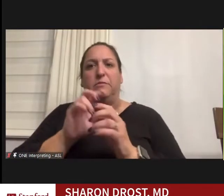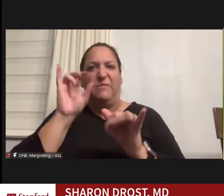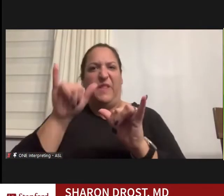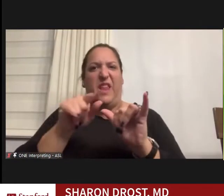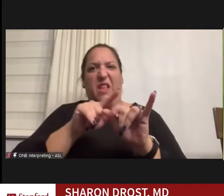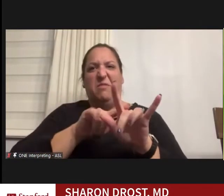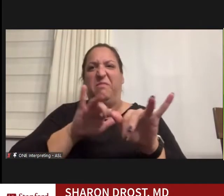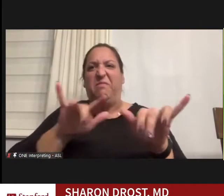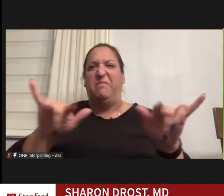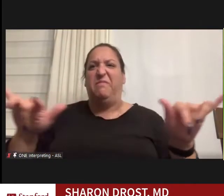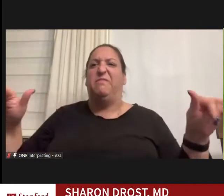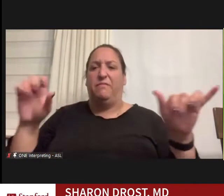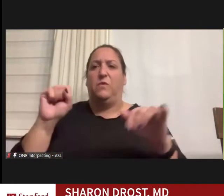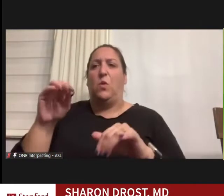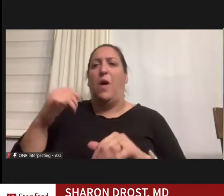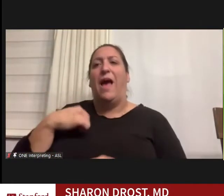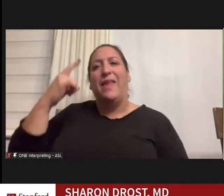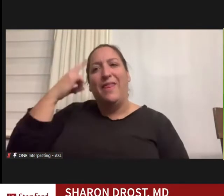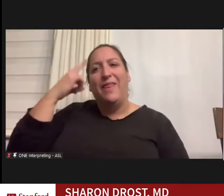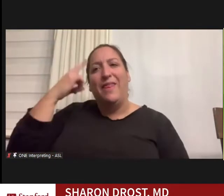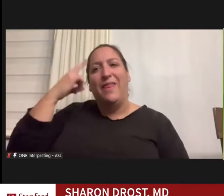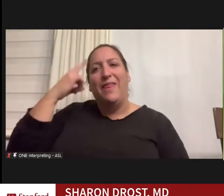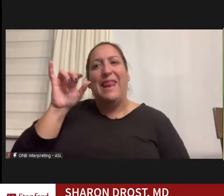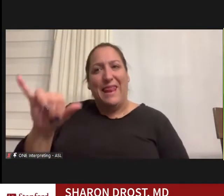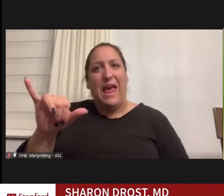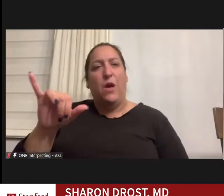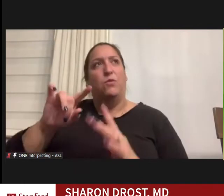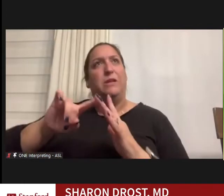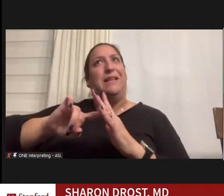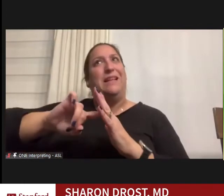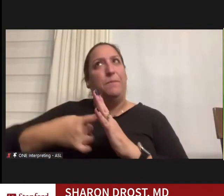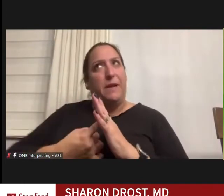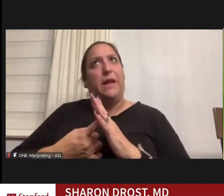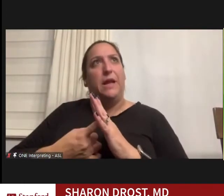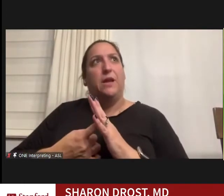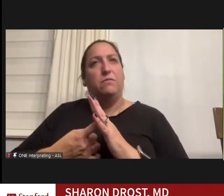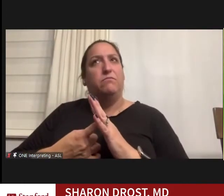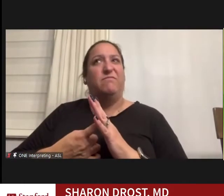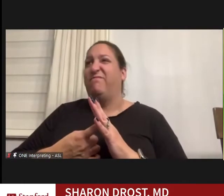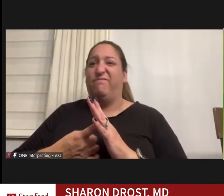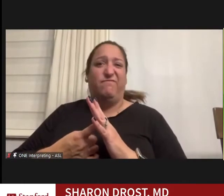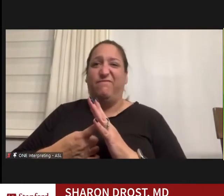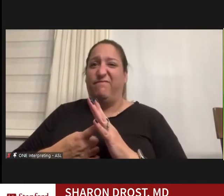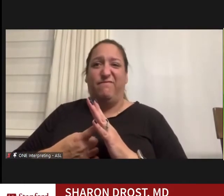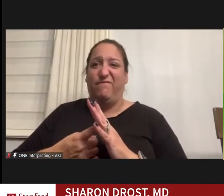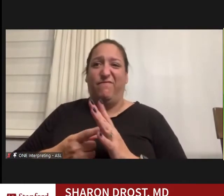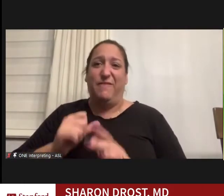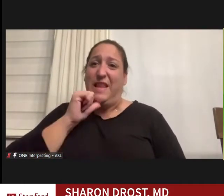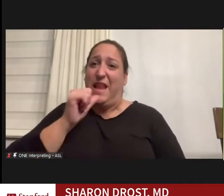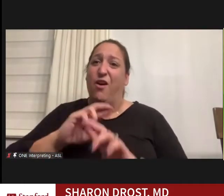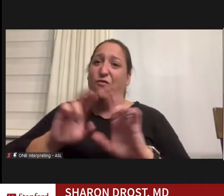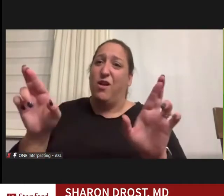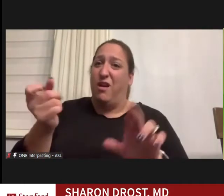I think initially that was something that was not readily understood by other people.